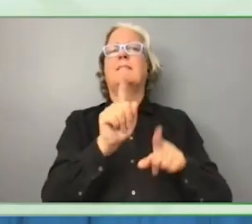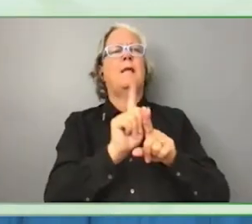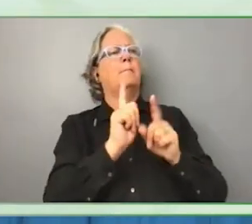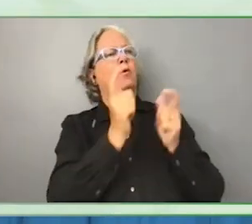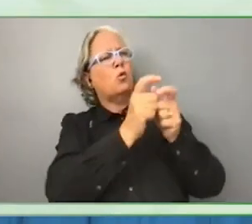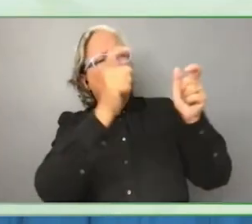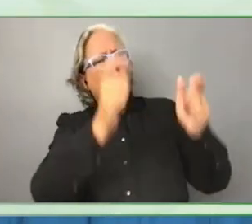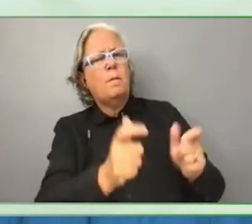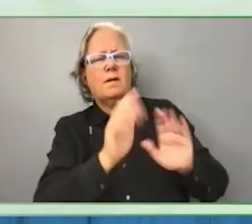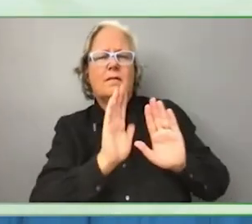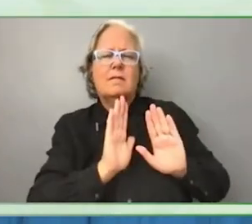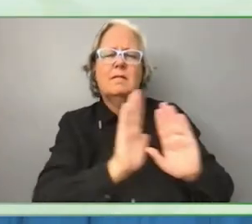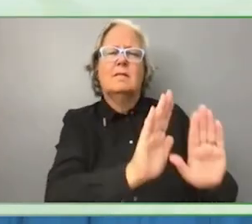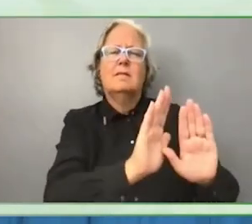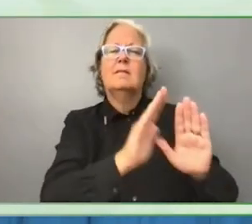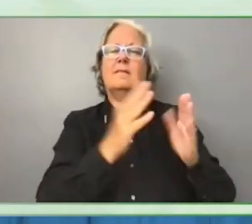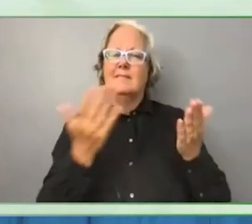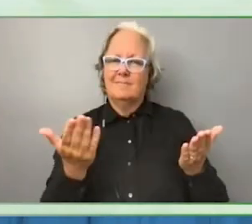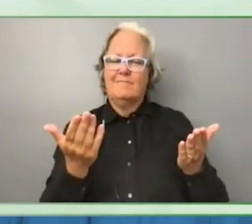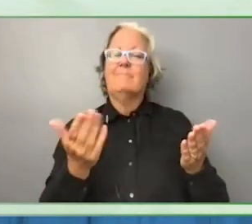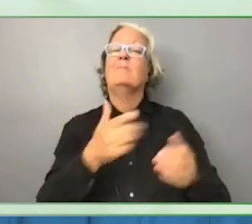is what anyone can do in the world. I look forward to talking to you.